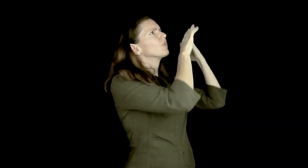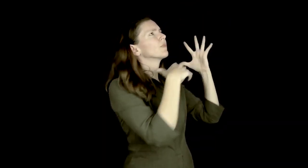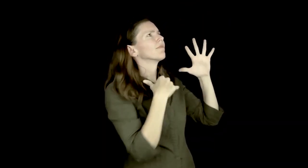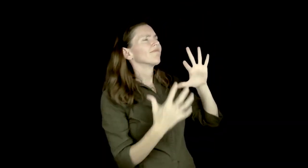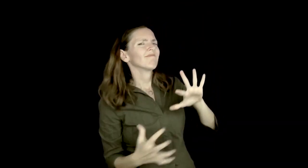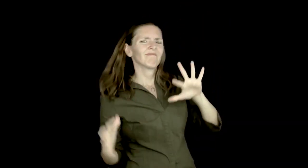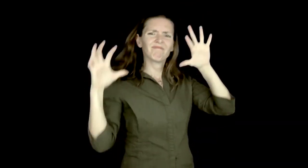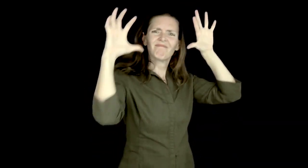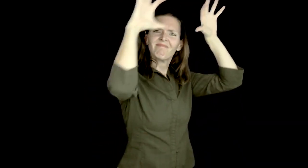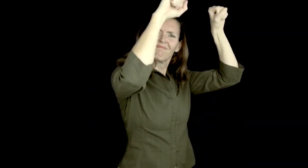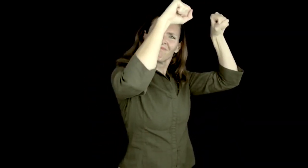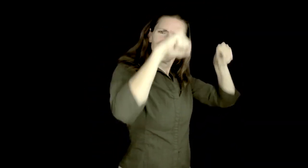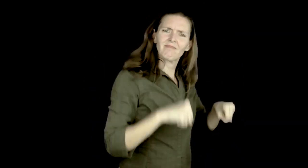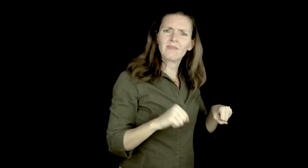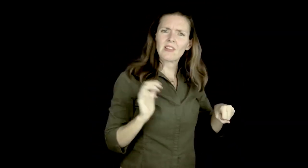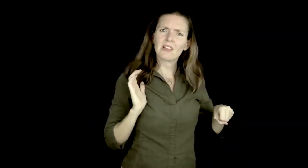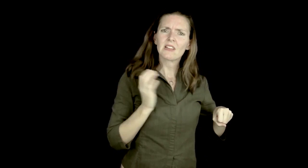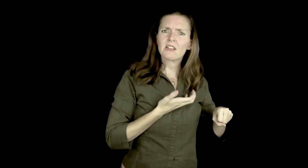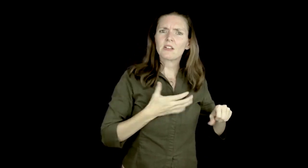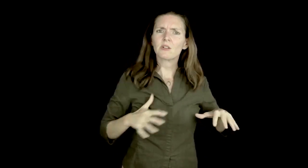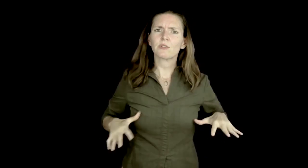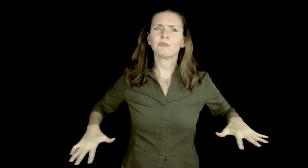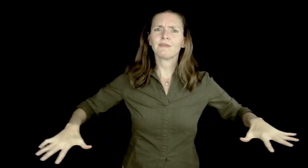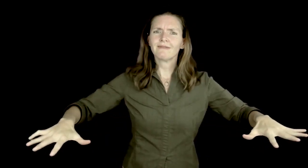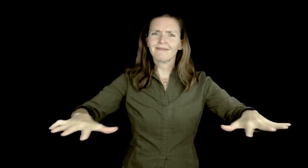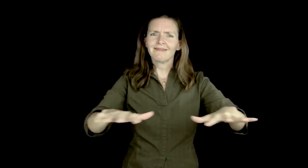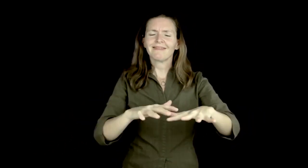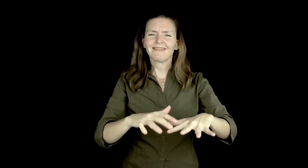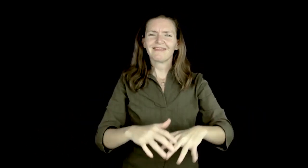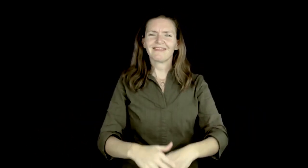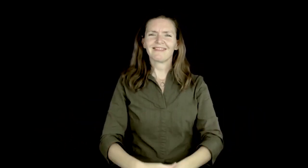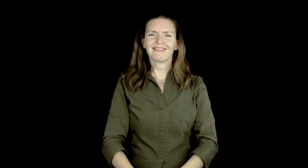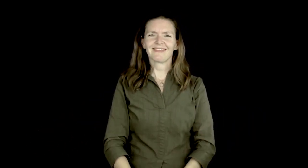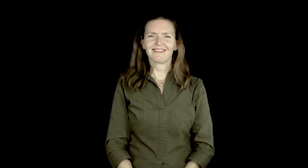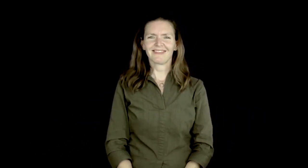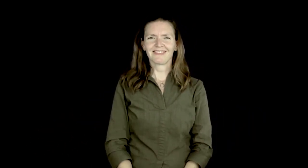Our job is to continue to challenge the master narrative and replace the narrative with OUR counter narrative.